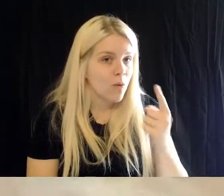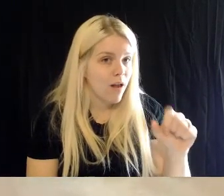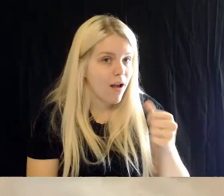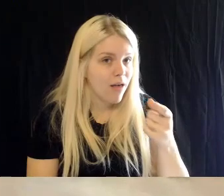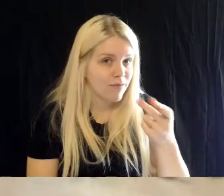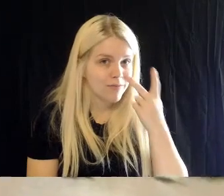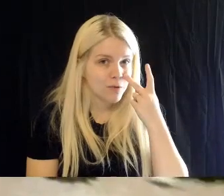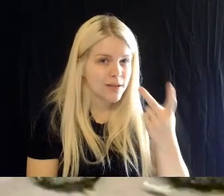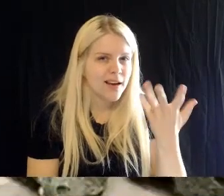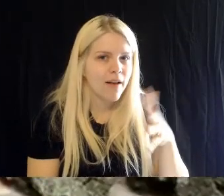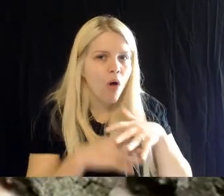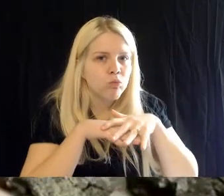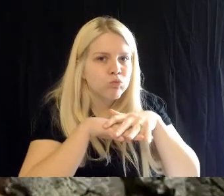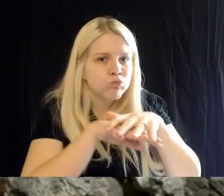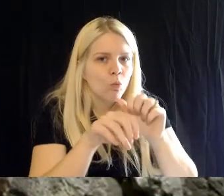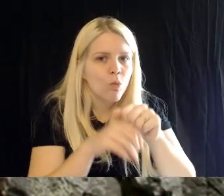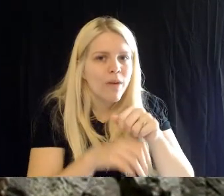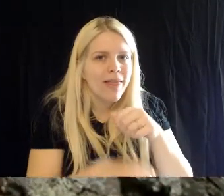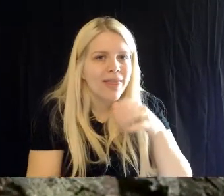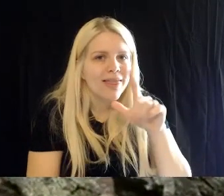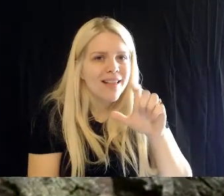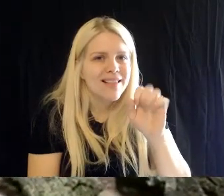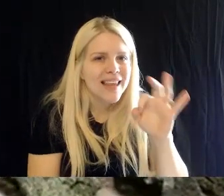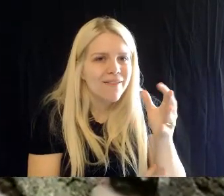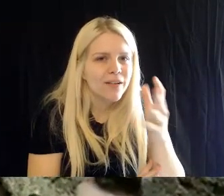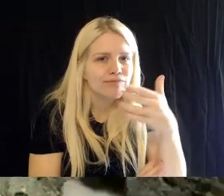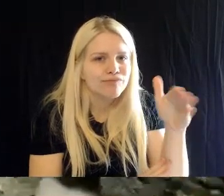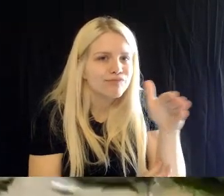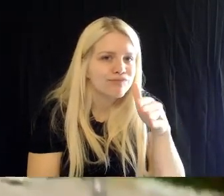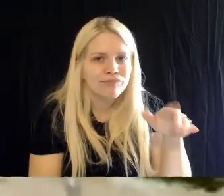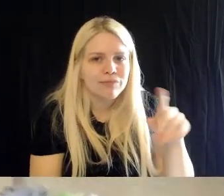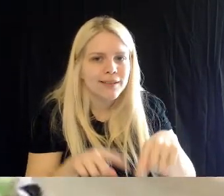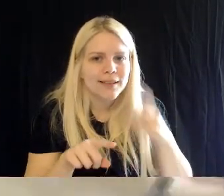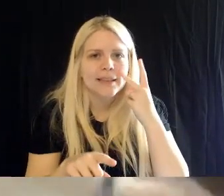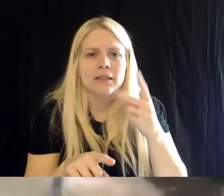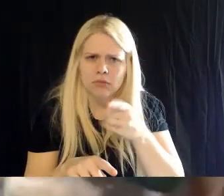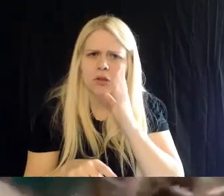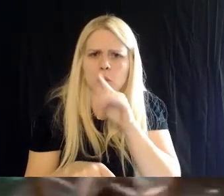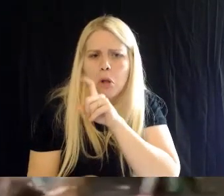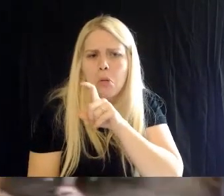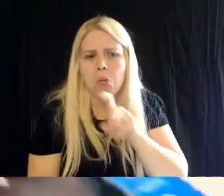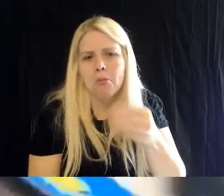blends in with the leaves real well, will probably come down as well.